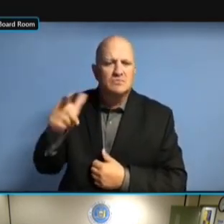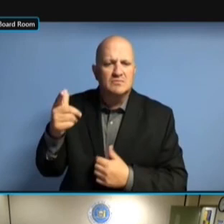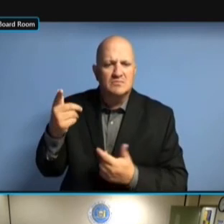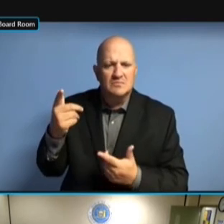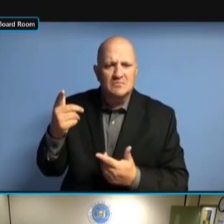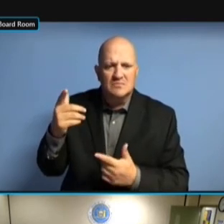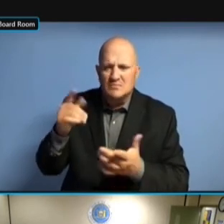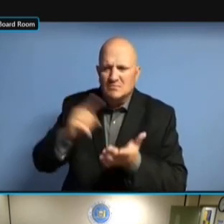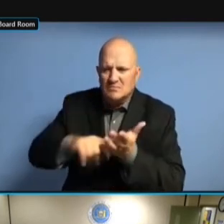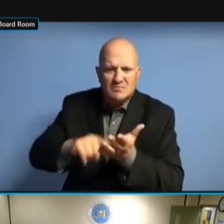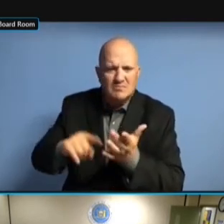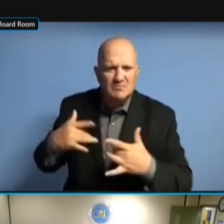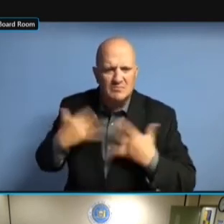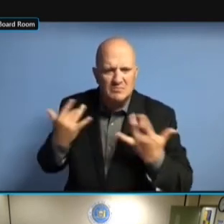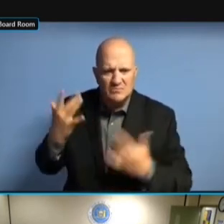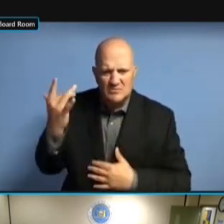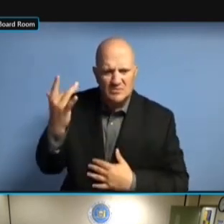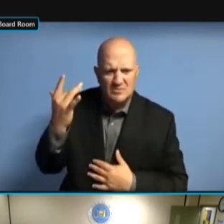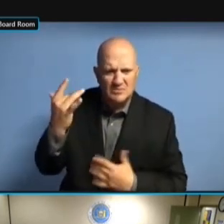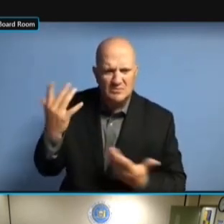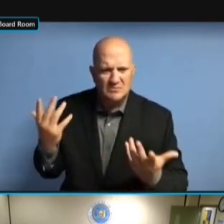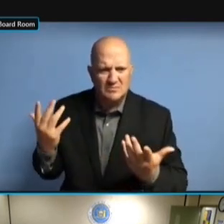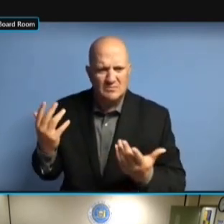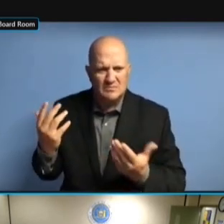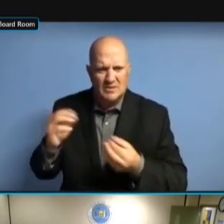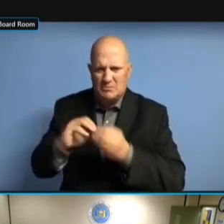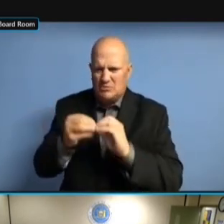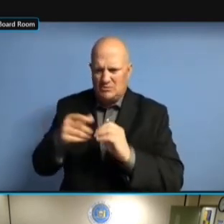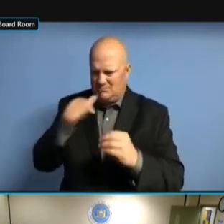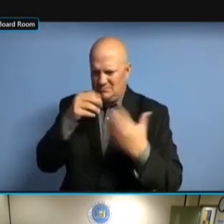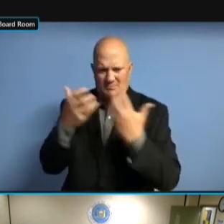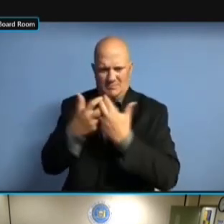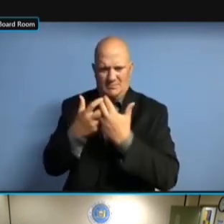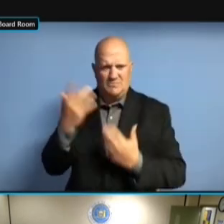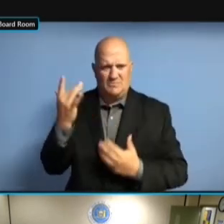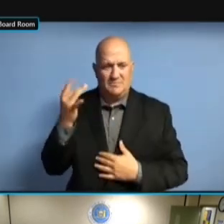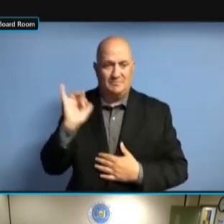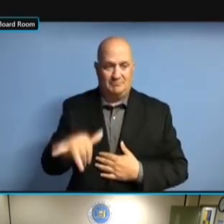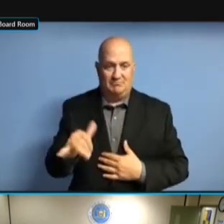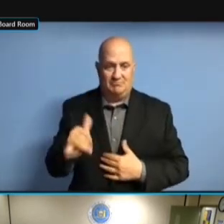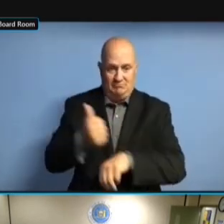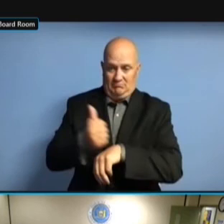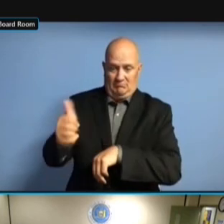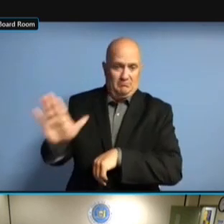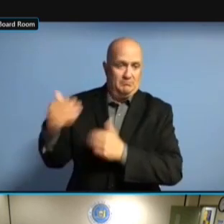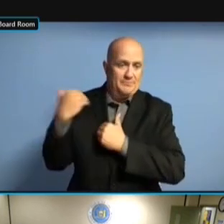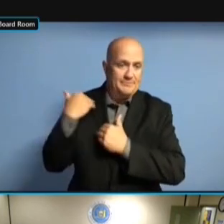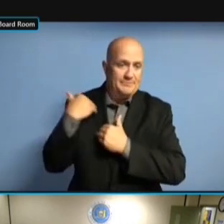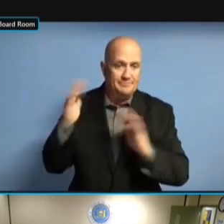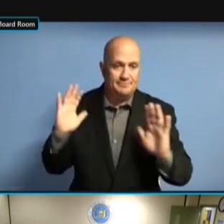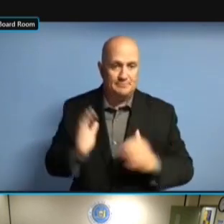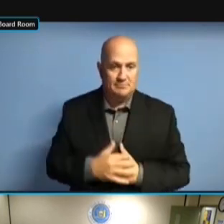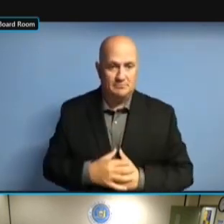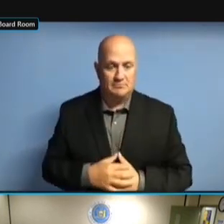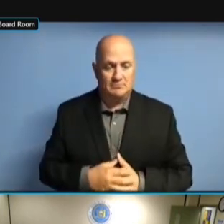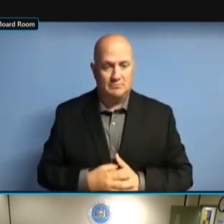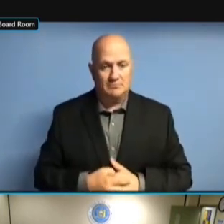ACCOUNT. ACCOUNT. SO ACCOUNT. SO RIGHT ACCOUNT. SO RIGHT NOW, ACCOUNT. SO RIGHT NOW, THIS ACCOUNT. SO RIGHT NOW, THIS -- ACCOUNT. SO RIGHT NOW, THIS -- I ACCOUNT. SO RIGHT NOW, THIS -- I MEAN, SO RIGHT NOW, THIS -- I MEAN, SO RIGHT NOW, THIS -- I MEAN, THIS SO RIGHT NOW, THIS -- I MEAN, THIS IS SO RIGHT NOW, THIS -- I MEAN, THIS IS THE SO RIGHT NOW, THIS -- I MEAN, THIS IS THE RATE SO RIGHT NOW, THIS -- I MEAN, THIS IS THE RATE IN SO RIGHT NOW, THIS -- I MEAN, THIS IS THE RATE IN TERMS SO RIGHT NOW, THIS -- I MEAN, THIS IS THE RATE IN TERMS OF SO RIGHT NOW, THIS -- I MEAN, THIS IS THE RATE IN TERMS OF US THIS IS THE RATE IN TERMS OF US THIS IS THE RATE IN TERMS OF US GETTING THIS IS THE RATE IN TERMS OF US GETTING THE THIS IS THE RATE IN TERMS OF US GETTING THE LETTERS THIS IS THE RATE IN TERMS OF US GETTING THE LETTERS OUT THIS IS THE RATE IN TERMS OF US GETTING THE LETTERS OUT AND GETTING THE LETTERS OUT AND GETTING THE LETTERS OUT AND THINGS GETTING THE LETTERS OUT AND THINGS LIKE GETTING THE LETTERS OUT AND THINGS LIKE THAT. THINGS LIKE THAT. THINGS LIKE THAT. BUT THINGS LIKE THAT. BUT IT'S THINGS LIKE THAT. BUT IT'S ALSO THINGS LIKE THAT. BUT IT'S ALSO OPENED